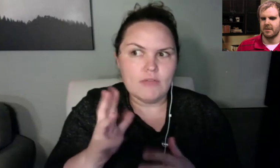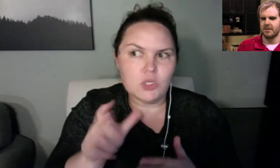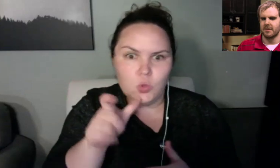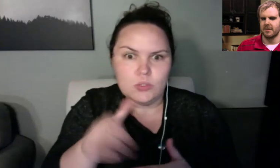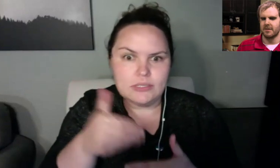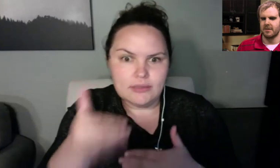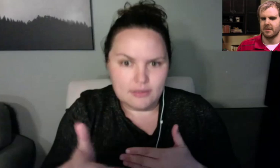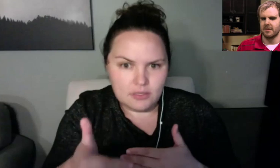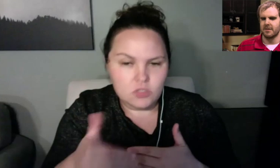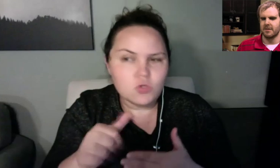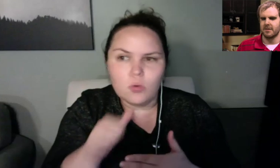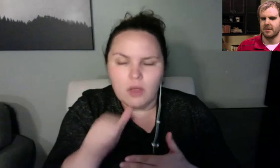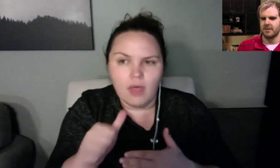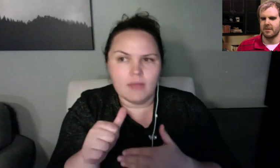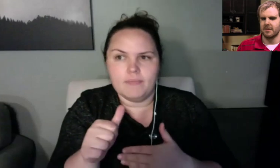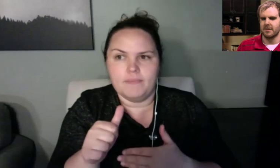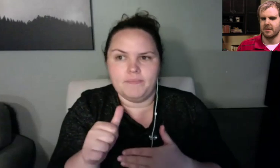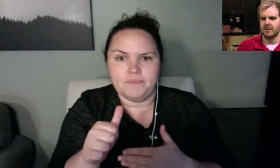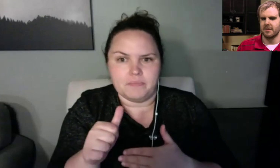20, 21. You got any Internationals.